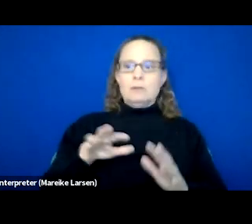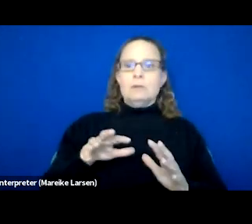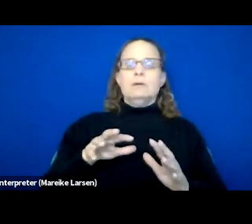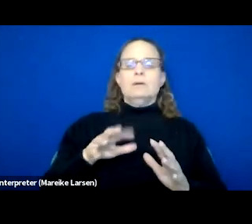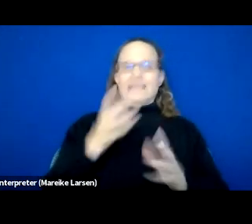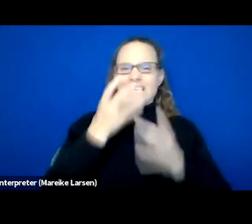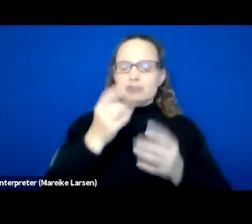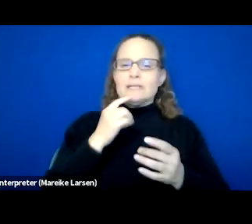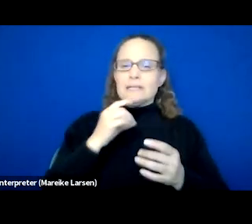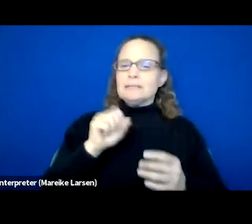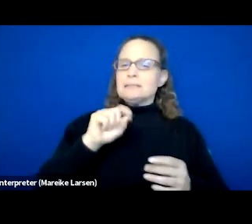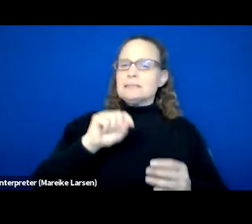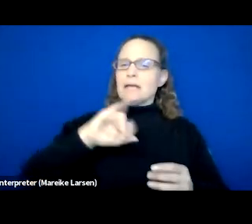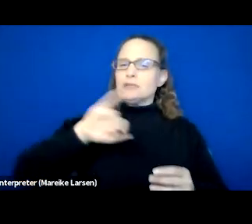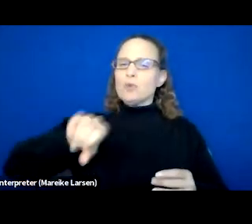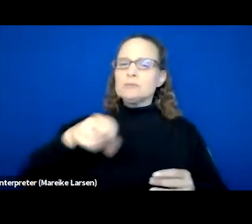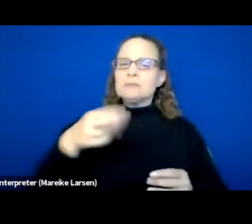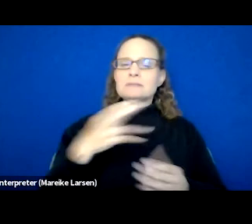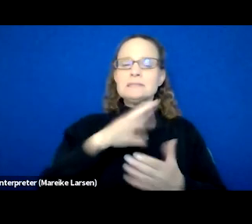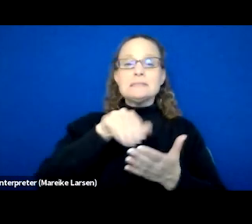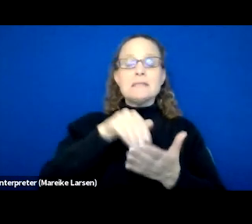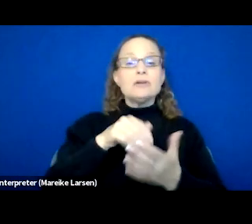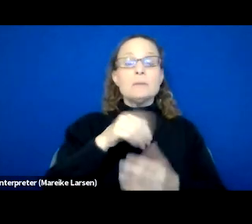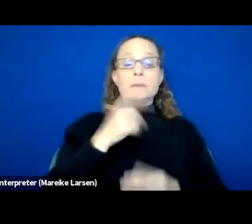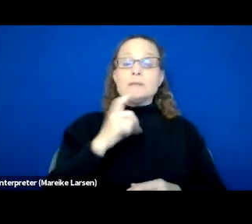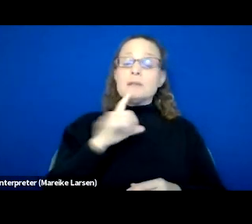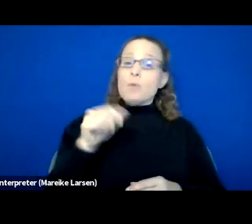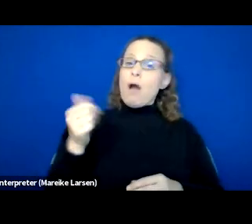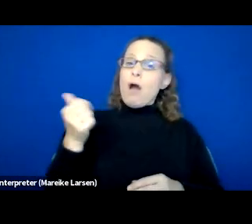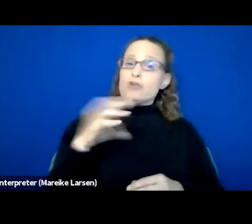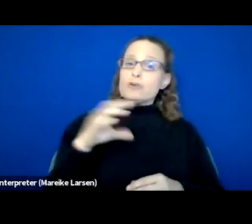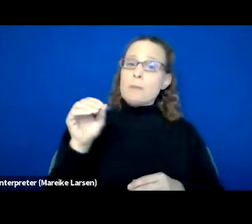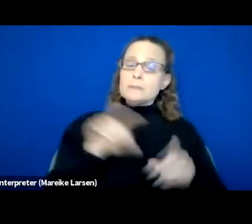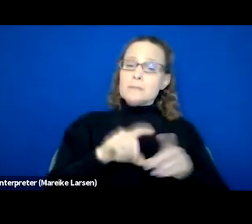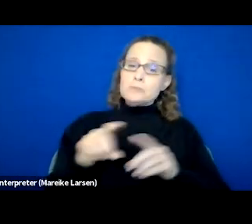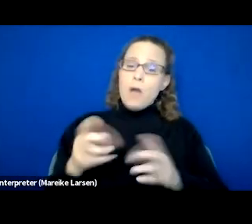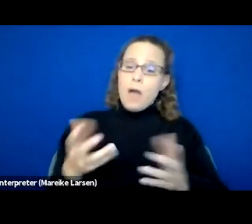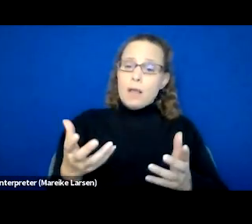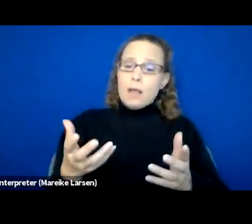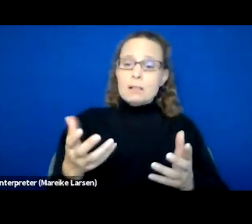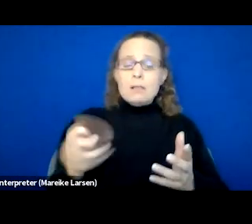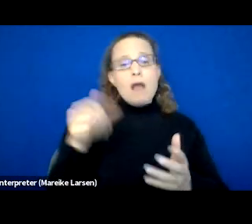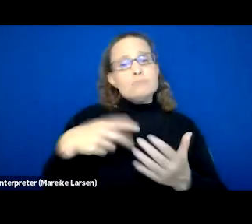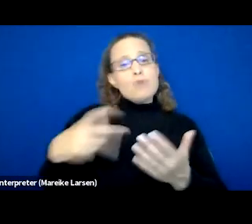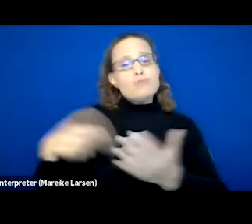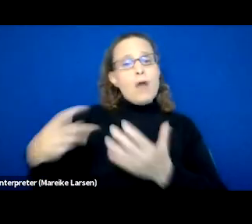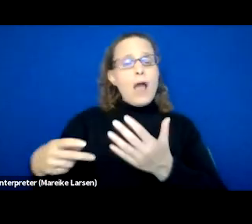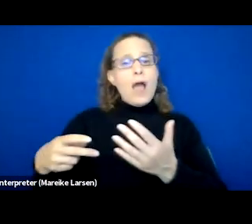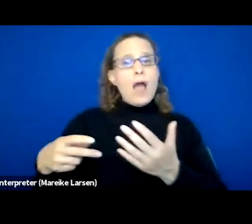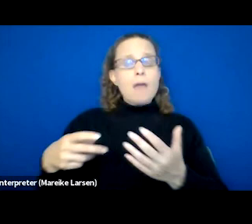into St. Joseph's Center because not only was, there was other, you know, companies as well and other programs that I'm sure was just as good,